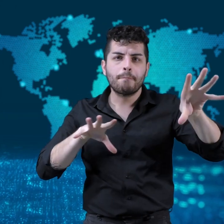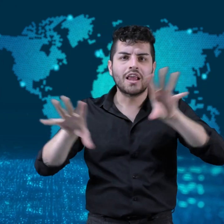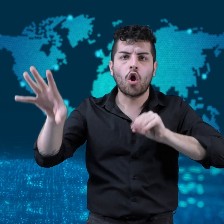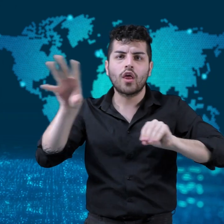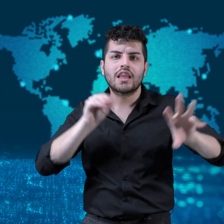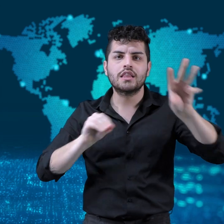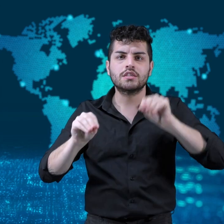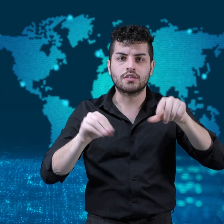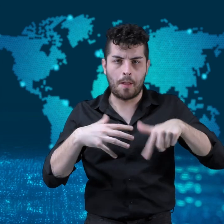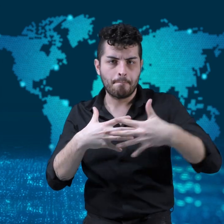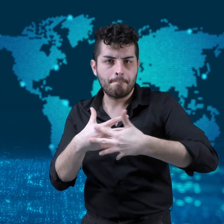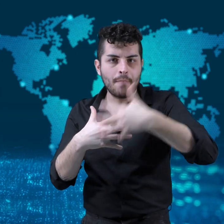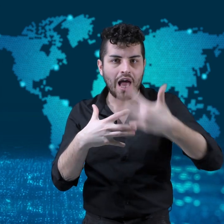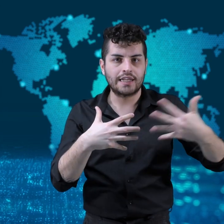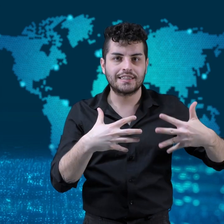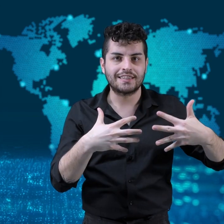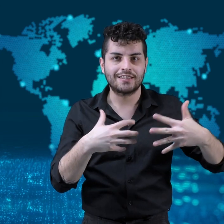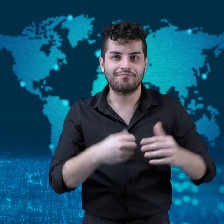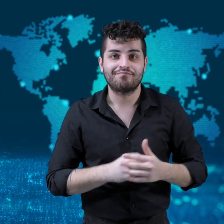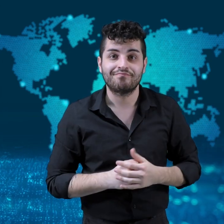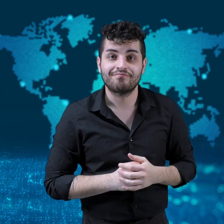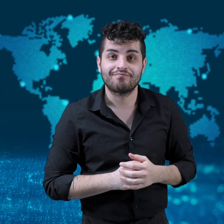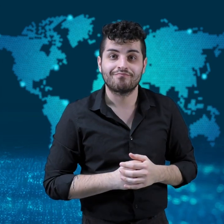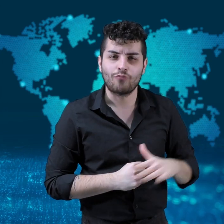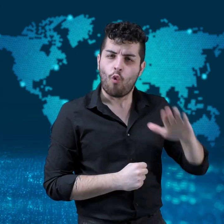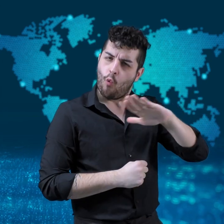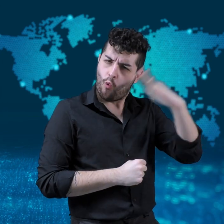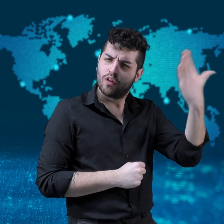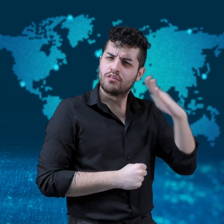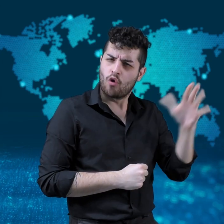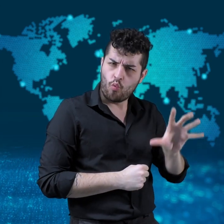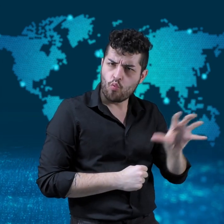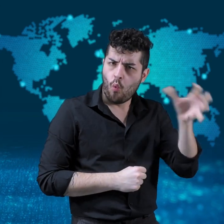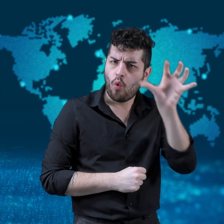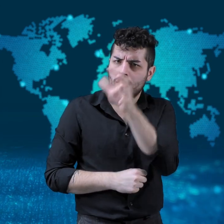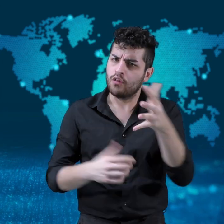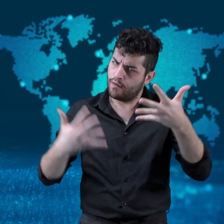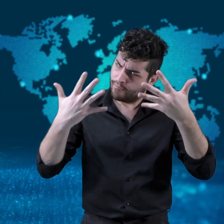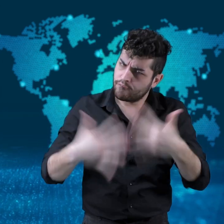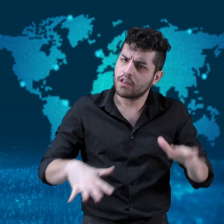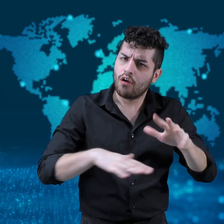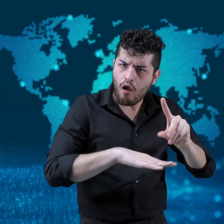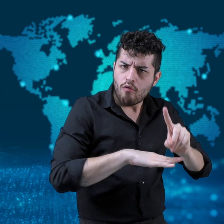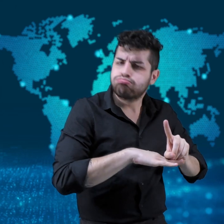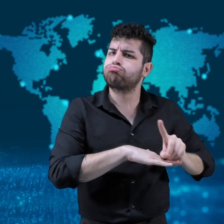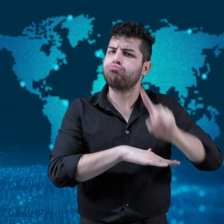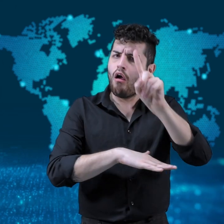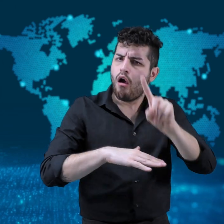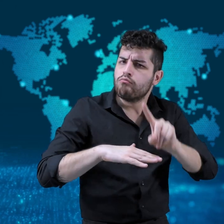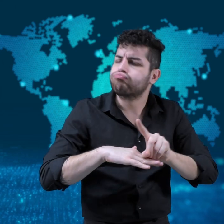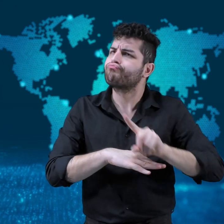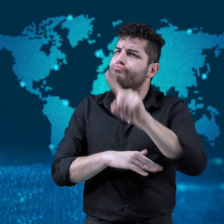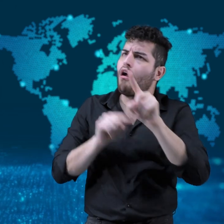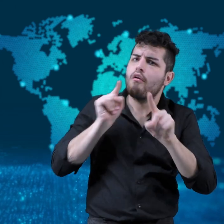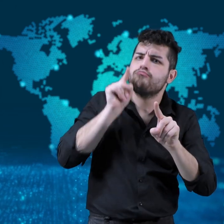it will become the first weather satellite on Mars.